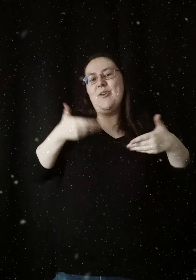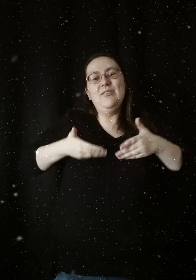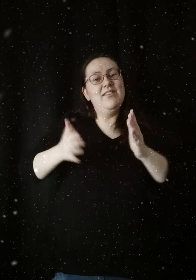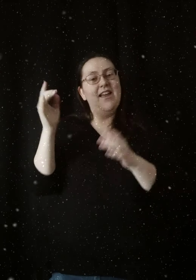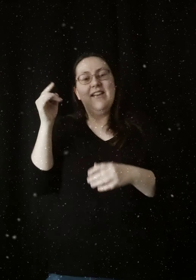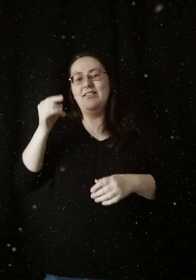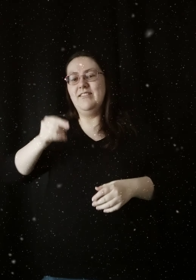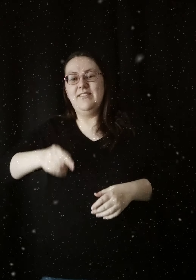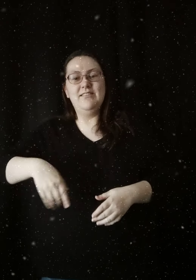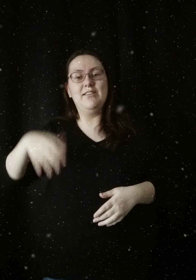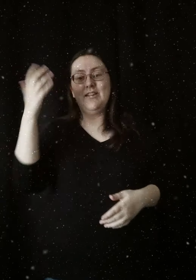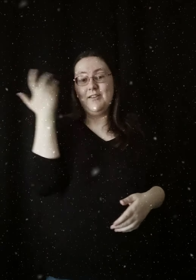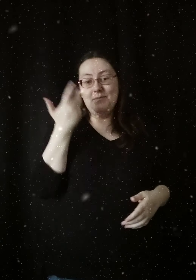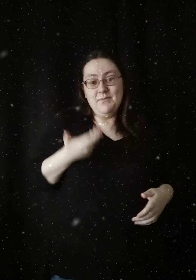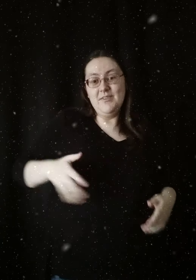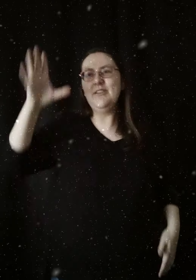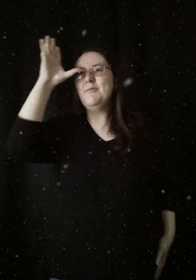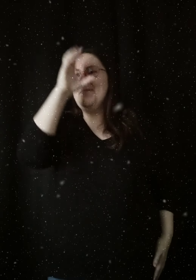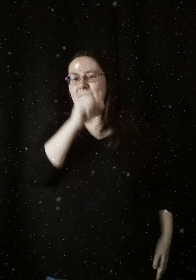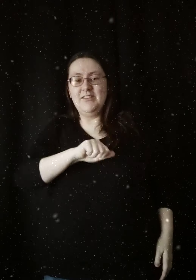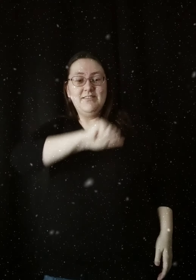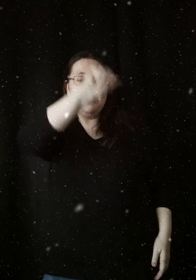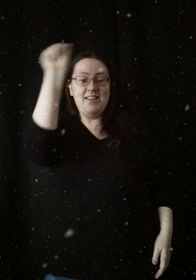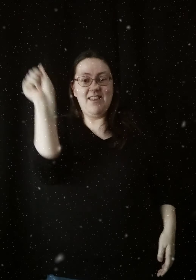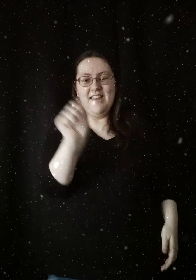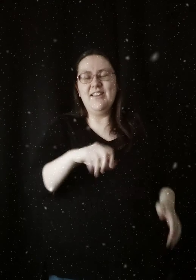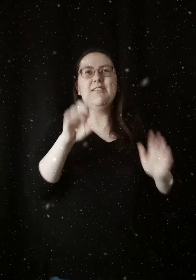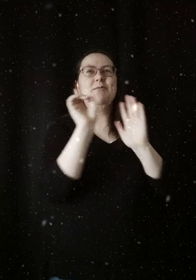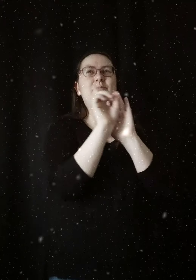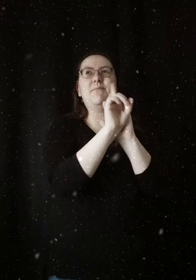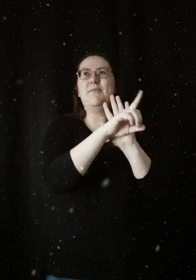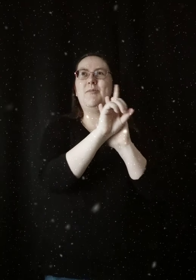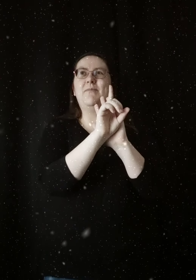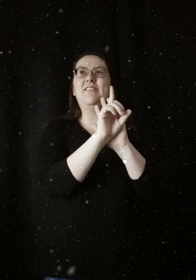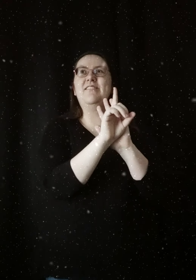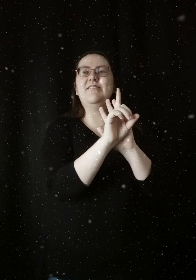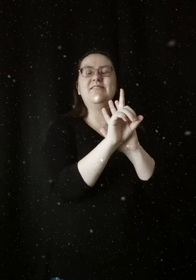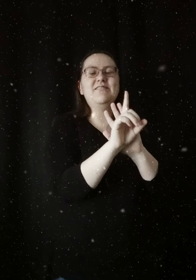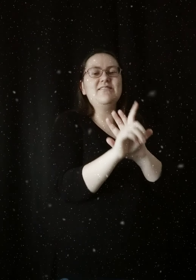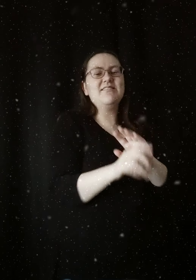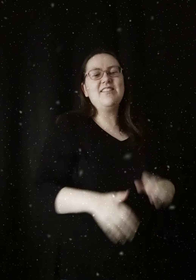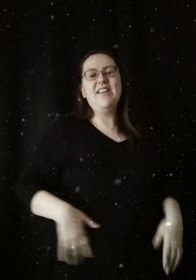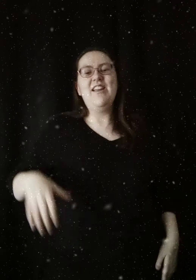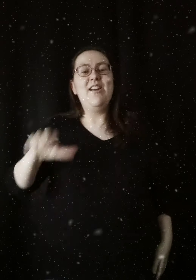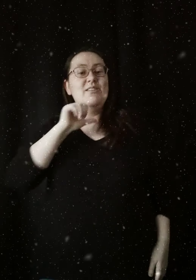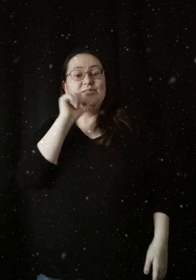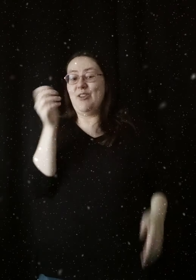Don't let there be A moment I miss